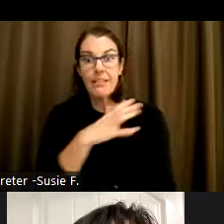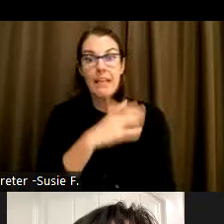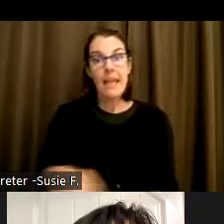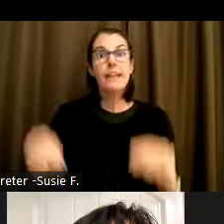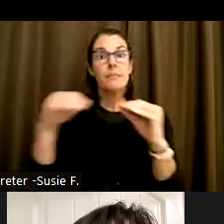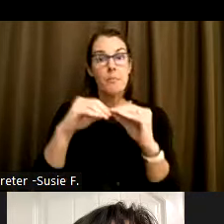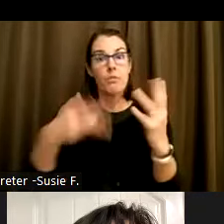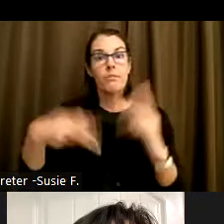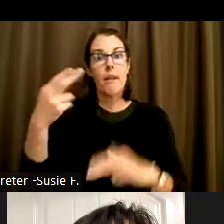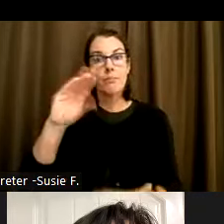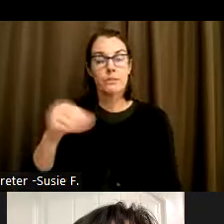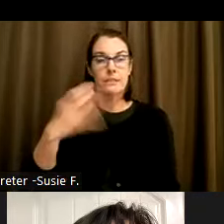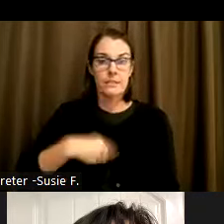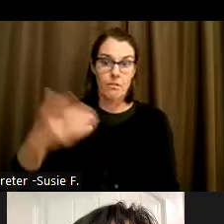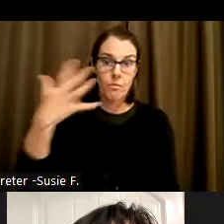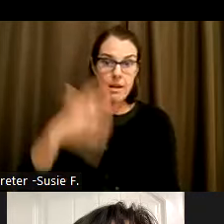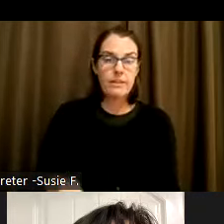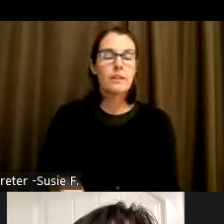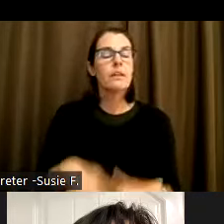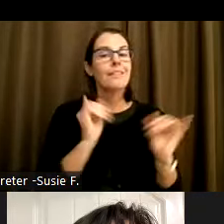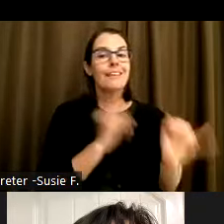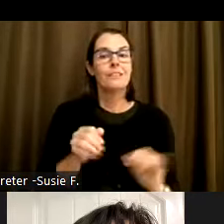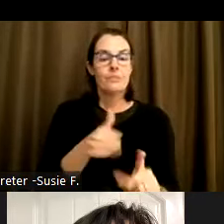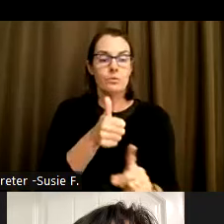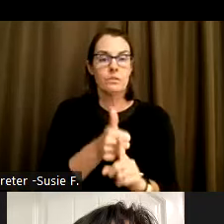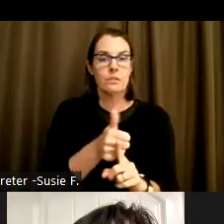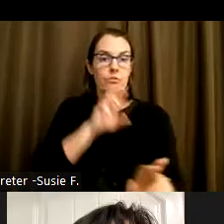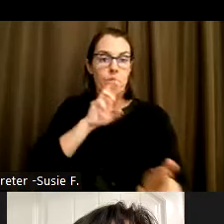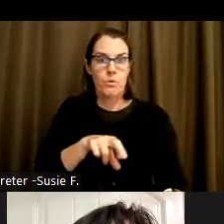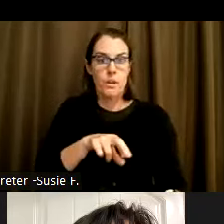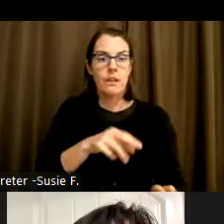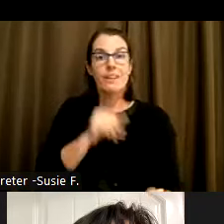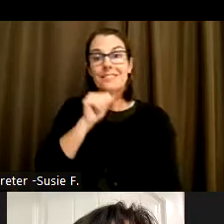Individual self reporting as nonwhite or multiple race lowered from 28.3%